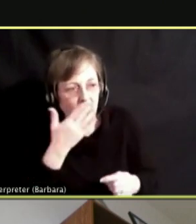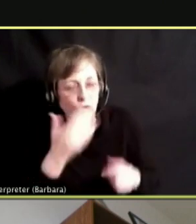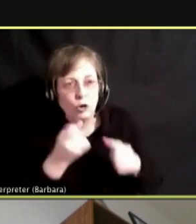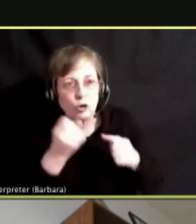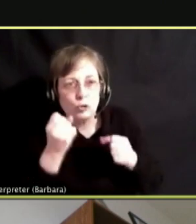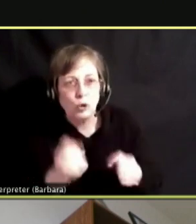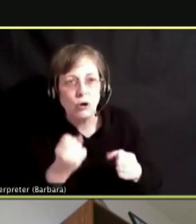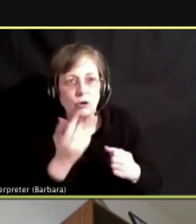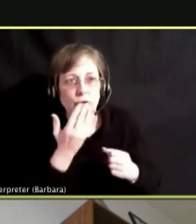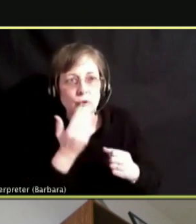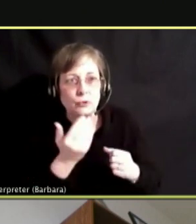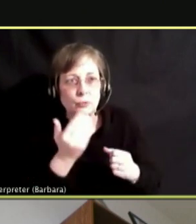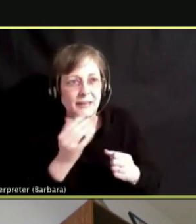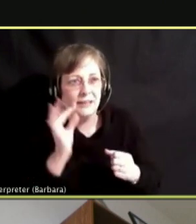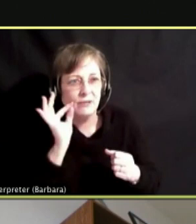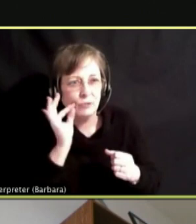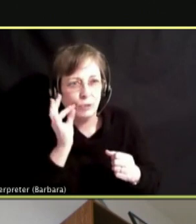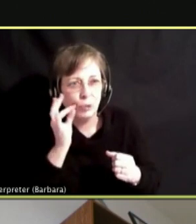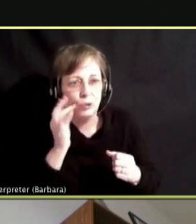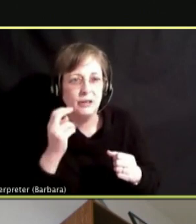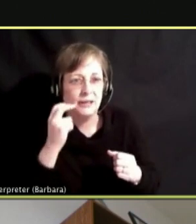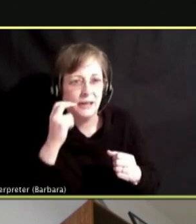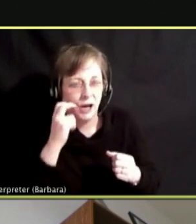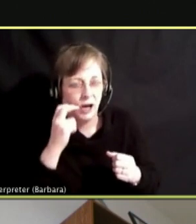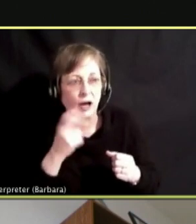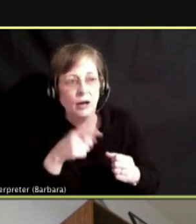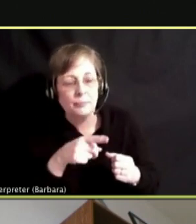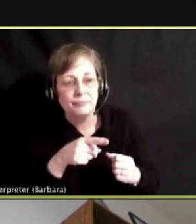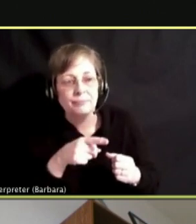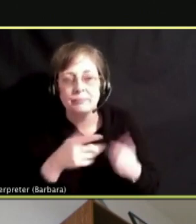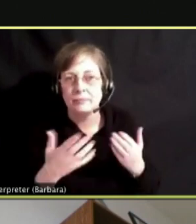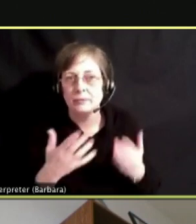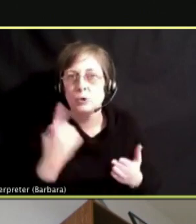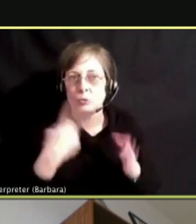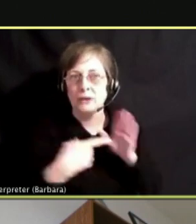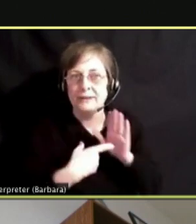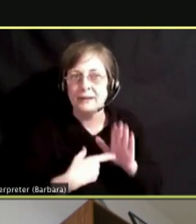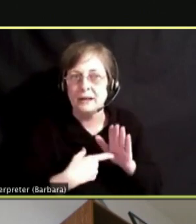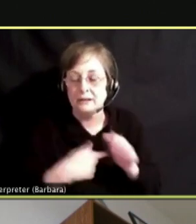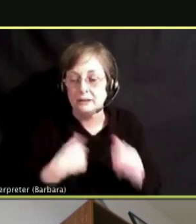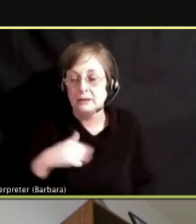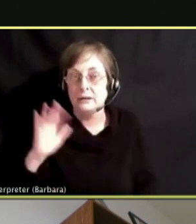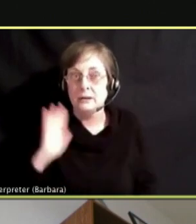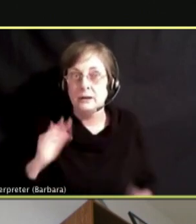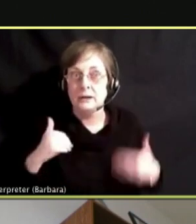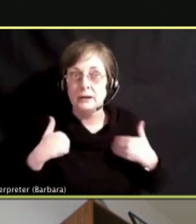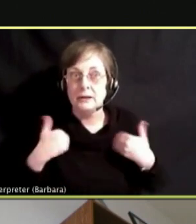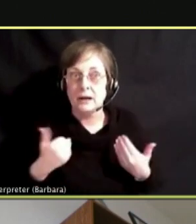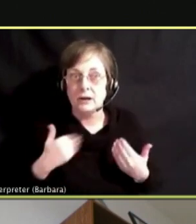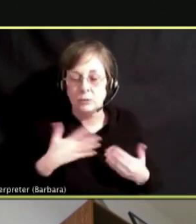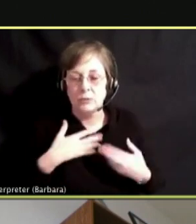BE REGULAR. THAT WOULD BE ASSIGNED. BUT WHEN I WAS YOUNGER MY ROOM WAS A WRECK.